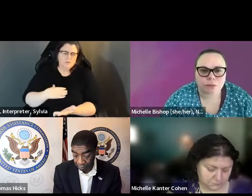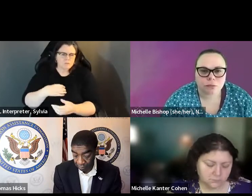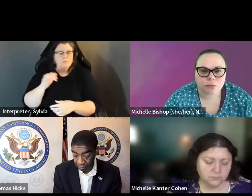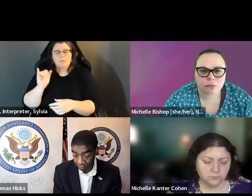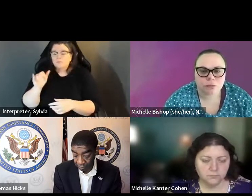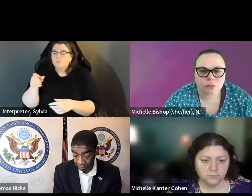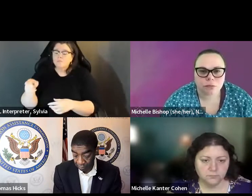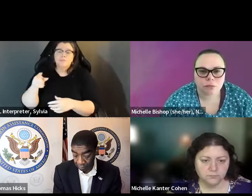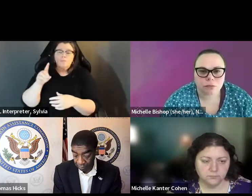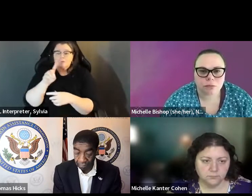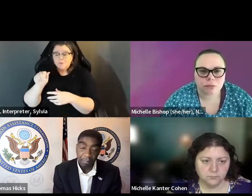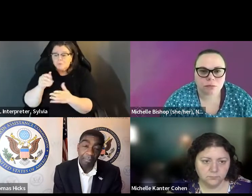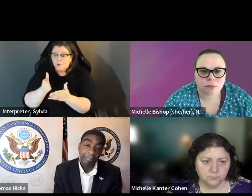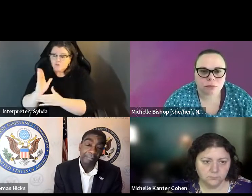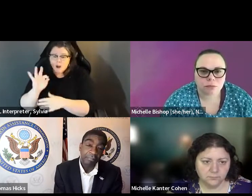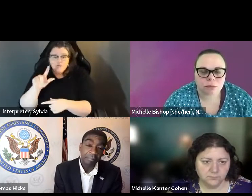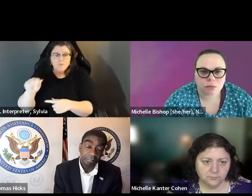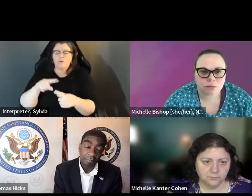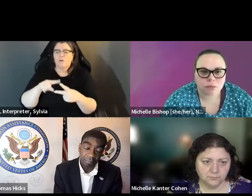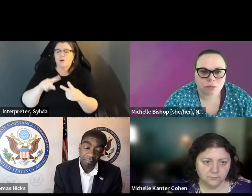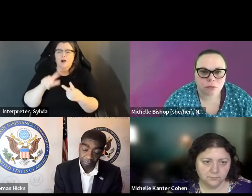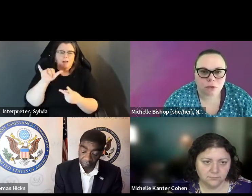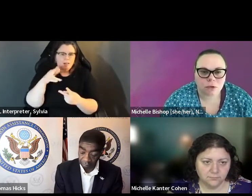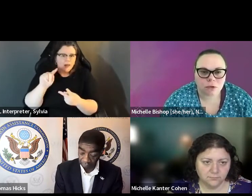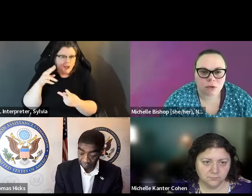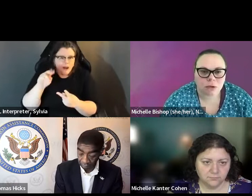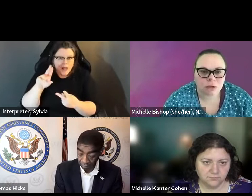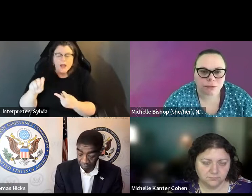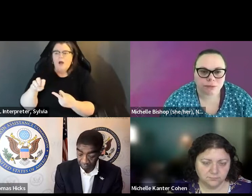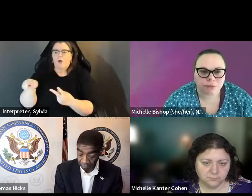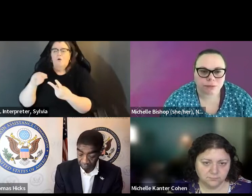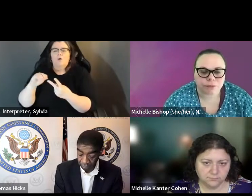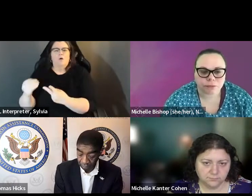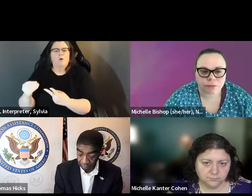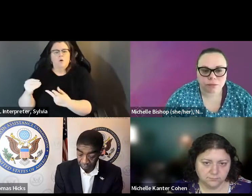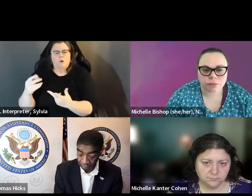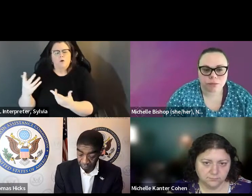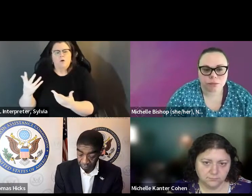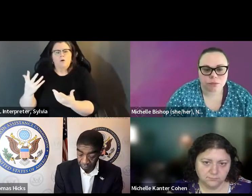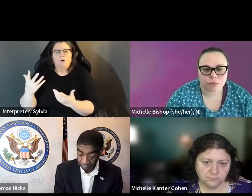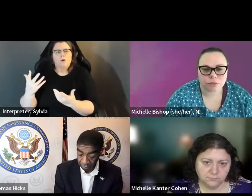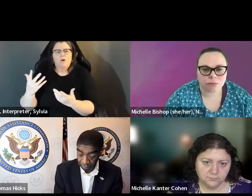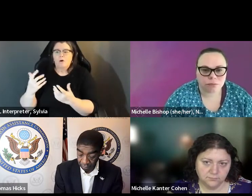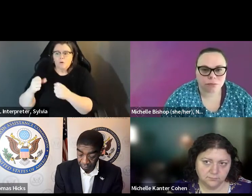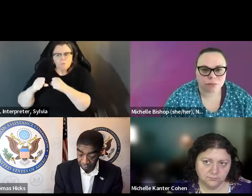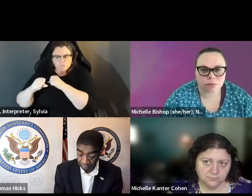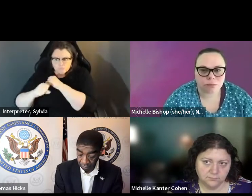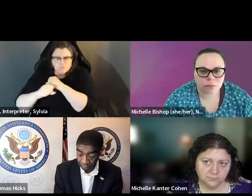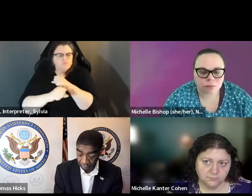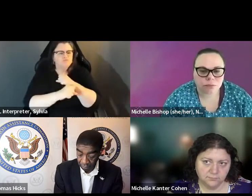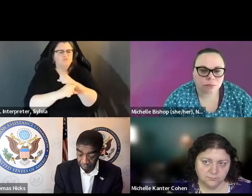know, an opportunity to work with community groups like disability rights Florida and light owls. There. There was a press slash. It was on the radio. We don't see as